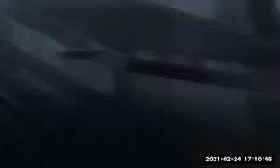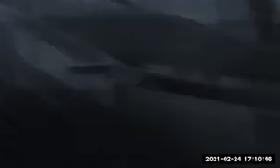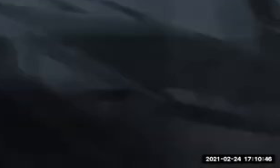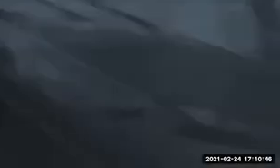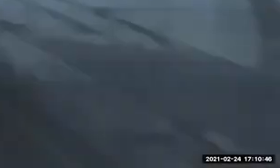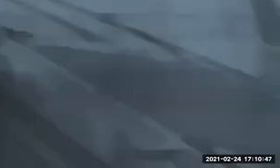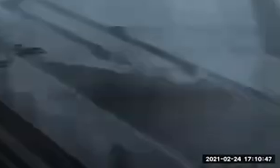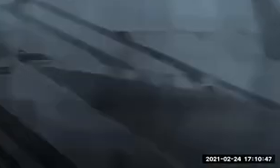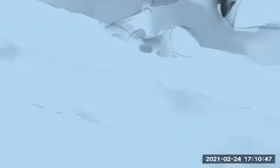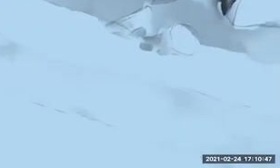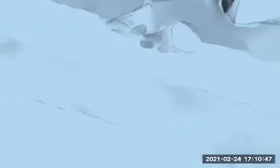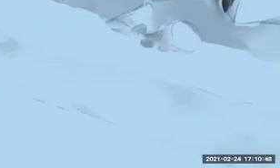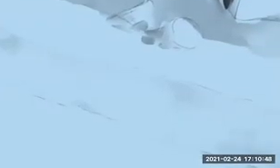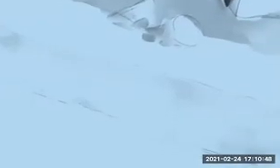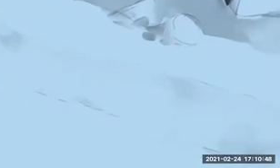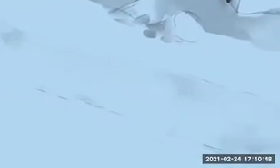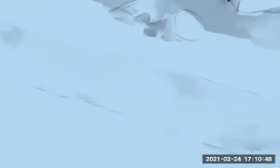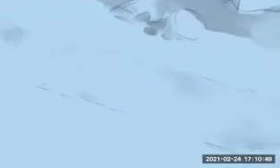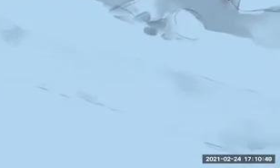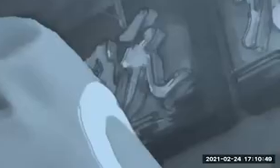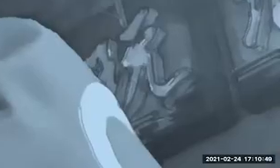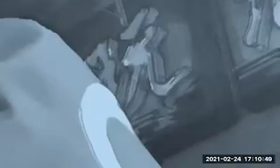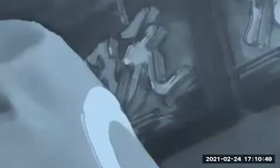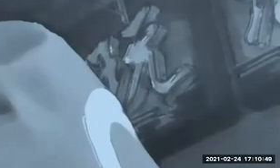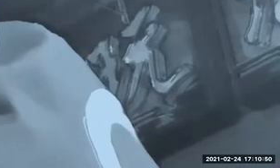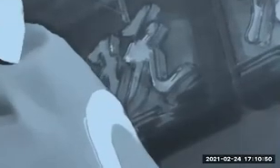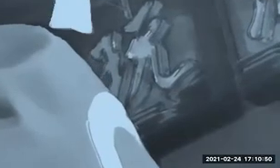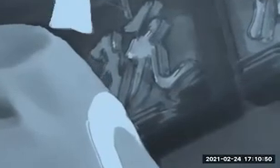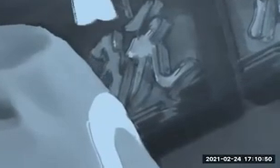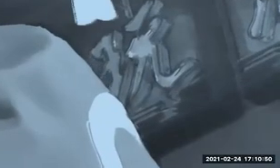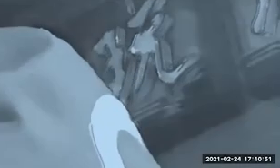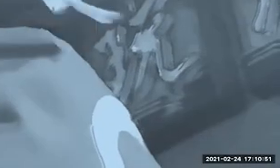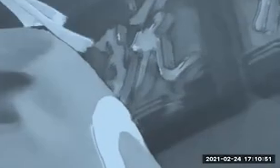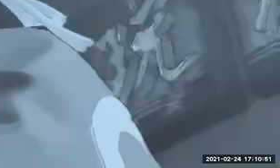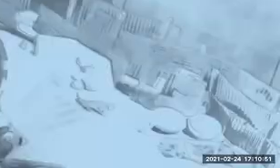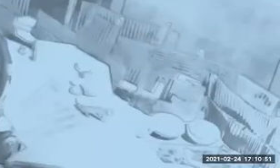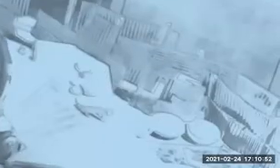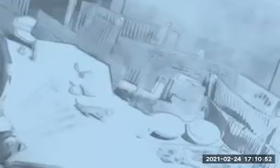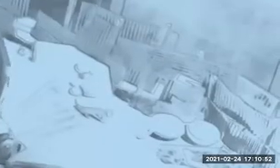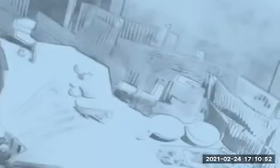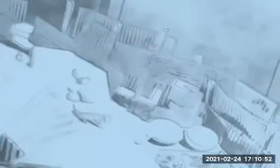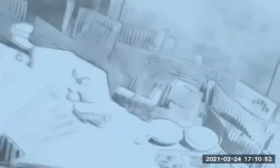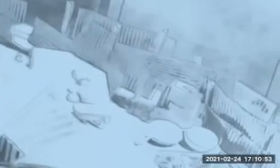that I'm going to have a little that's at night and I'm going to be running from a threat and I have a vehicle. Right. But I don't need to think